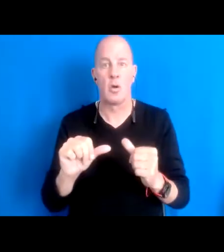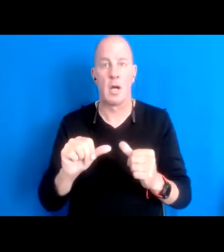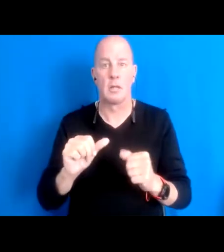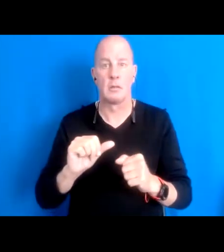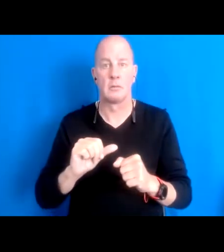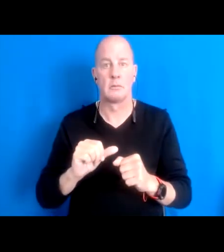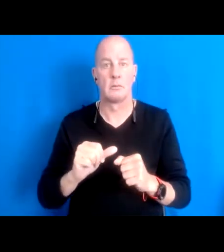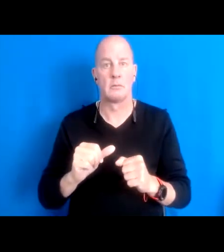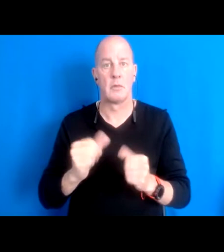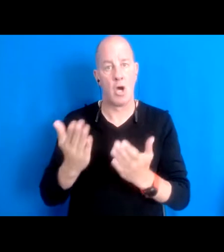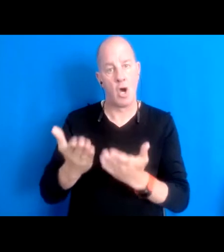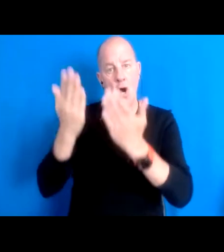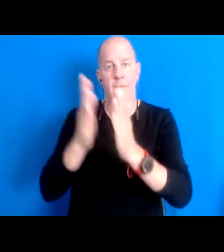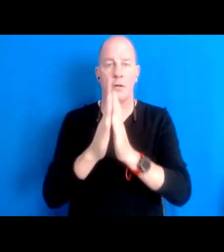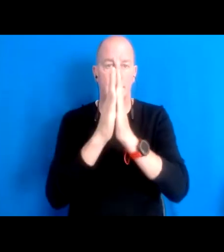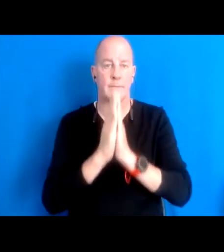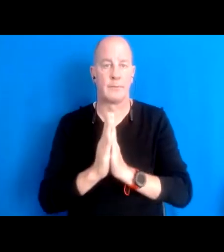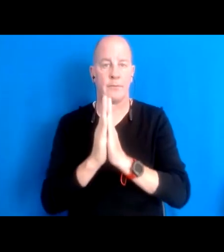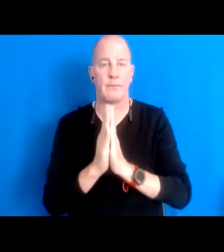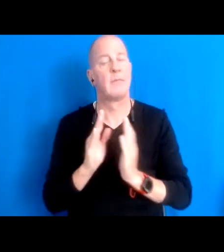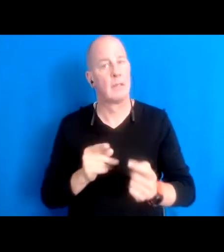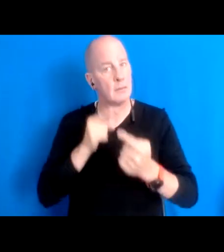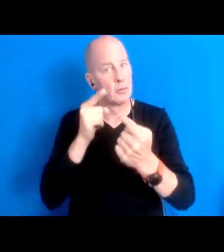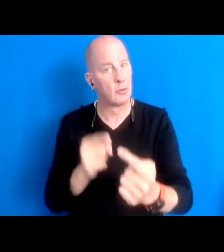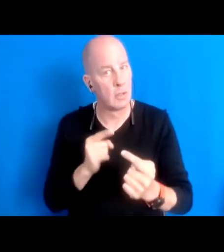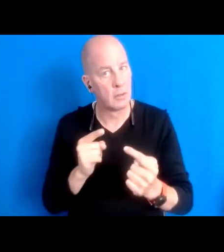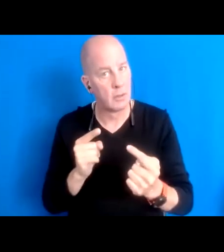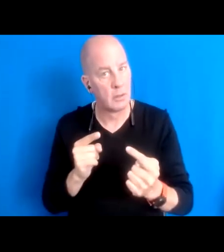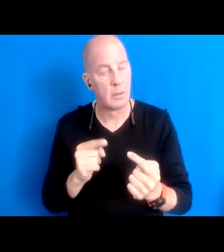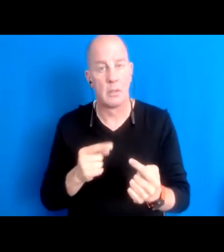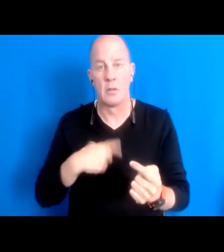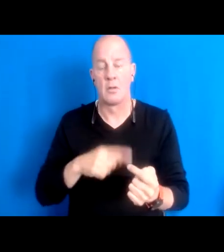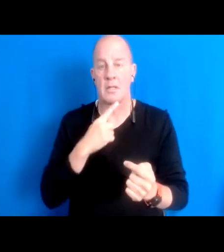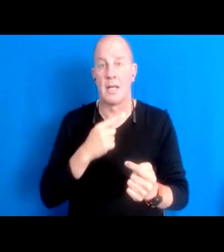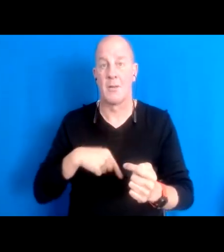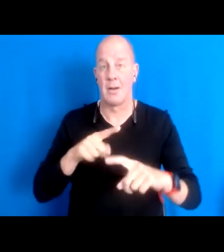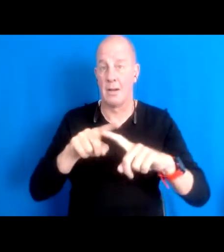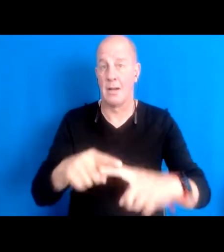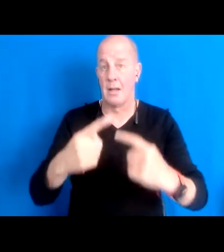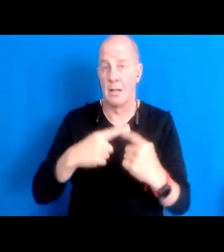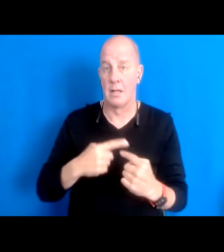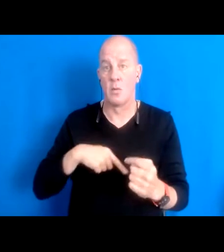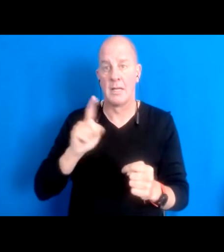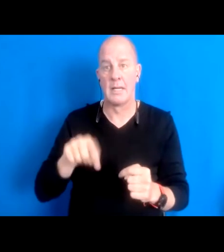15:43:22 And so that's a struggle in itself to say we are interdependent. We need to lay down these prayers.